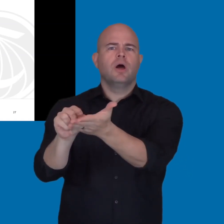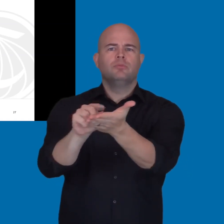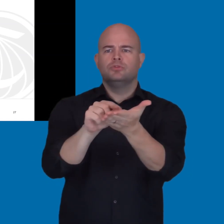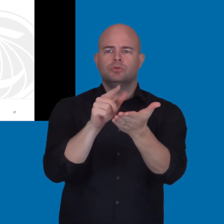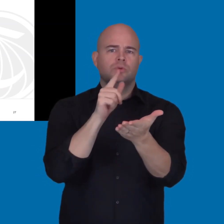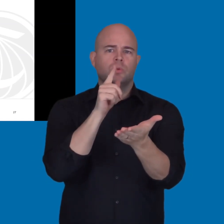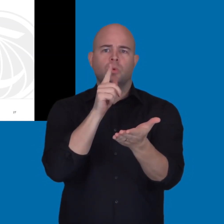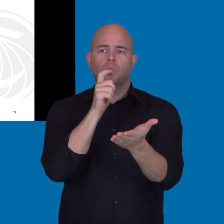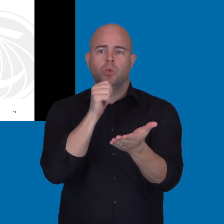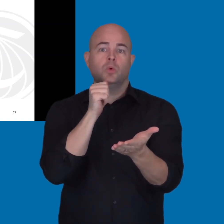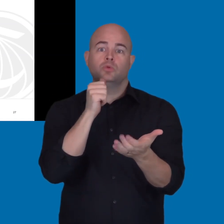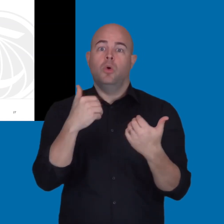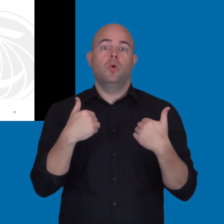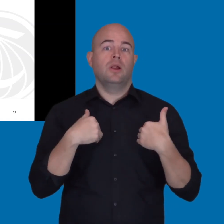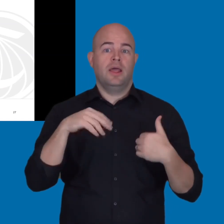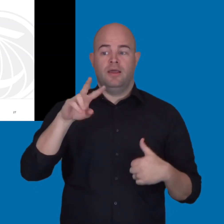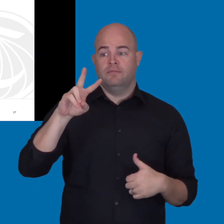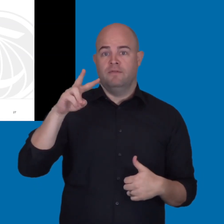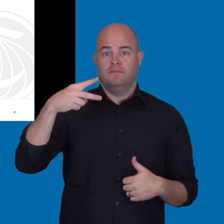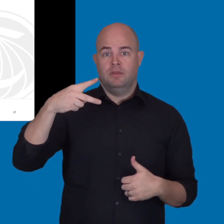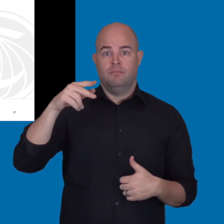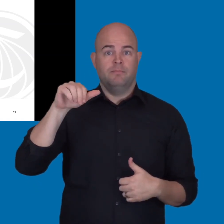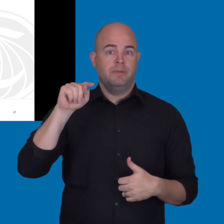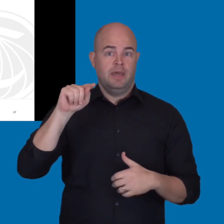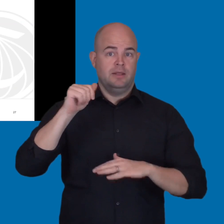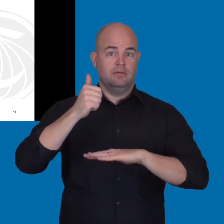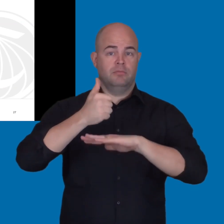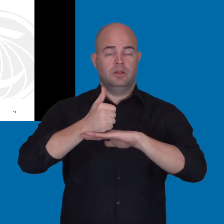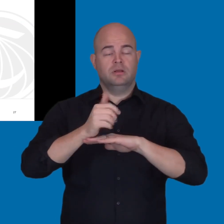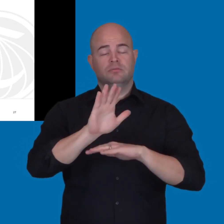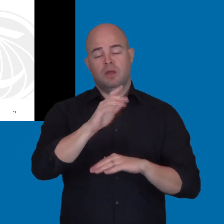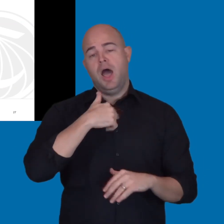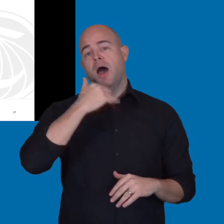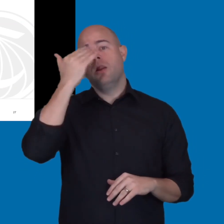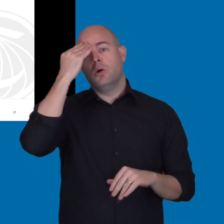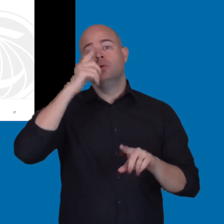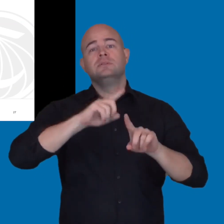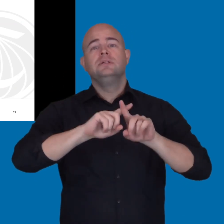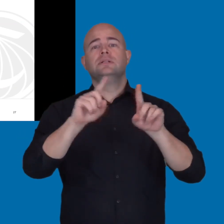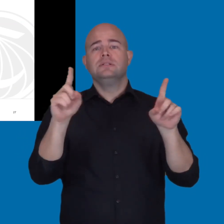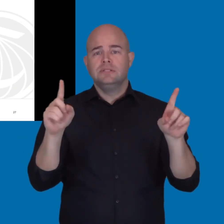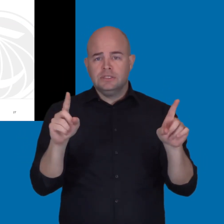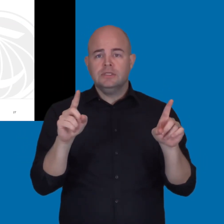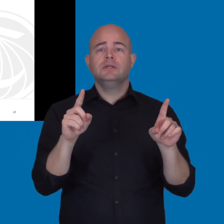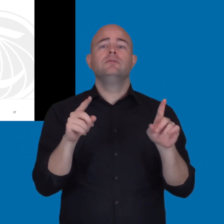in those cases for those publishers who may not have the VPAT in place?